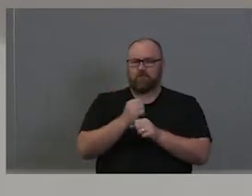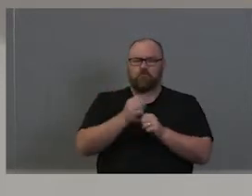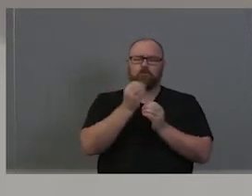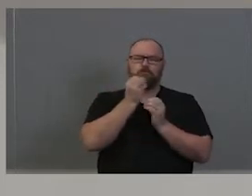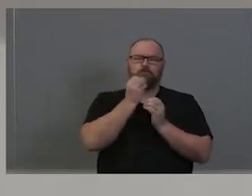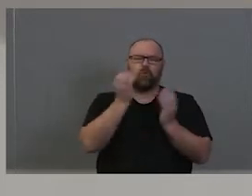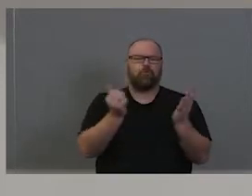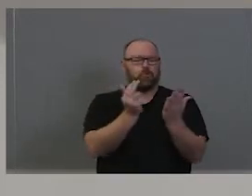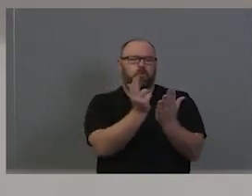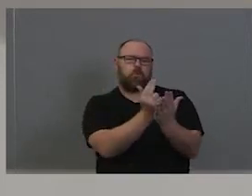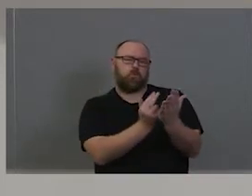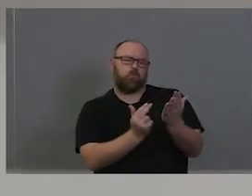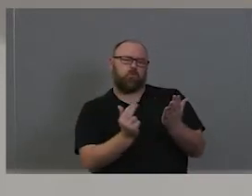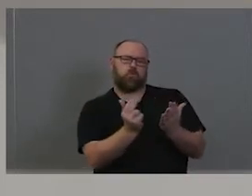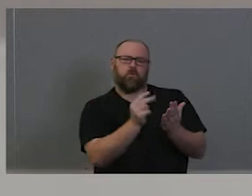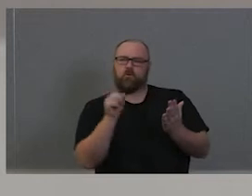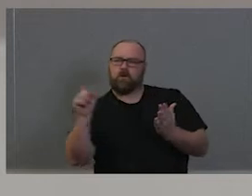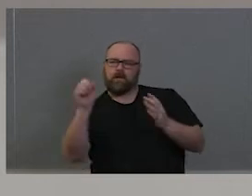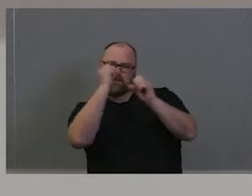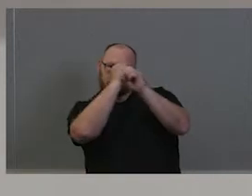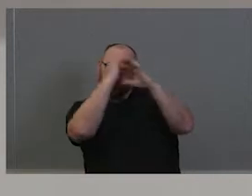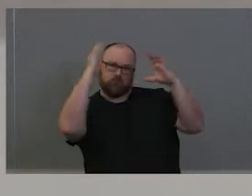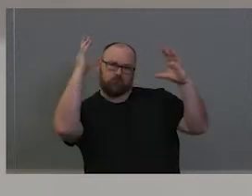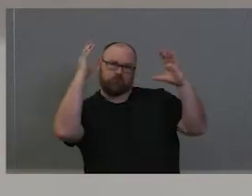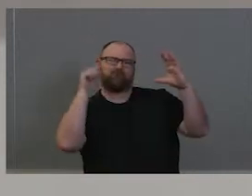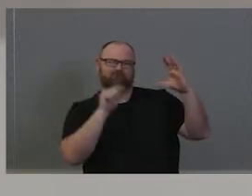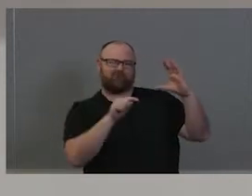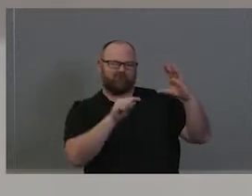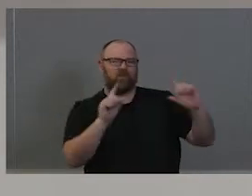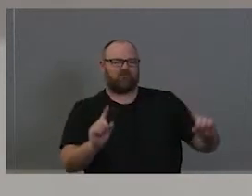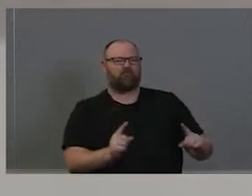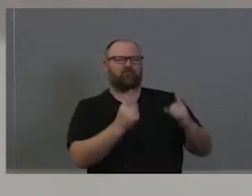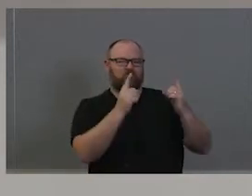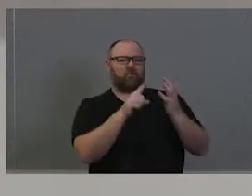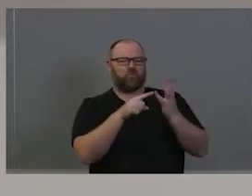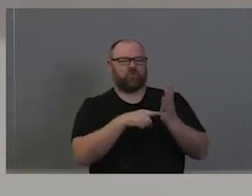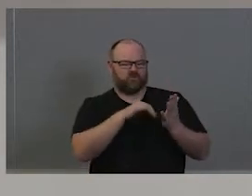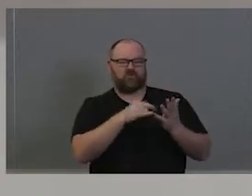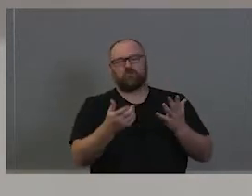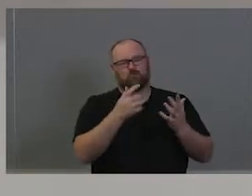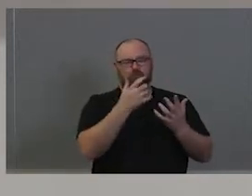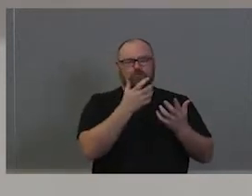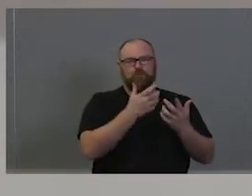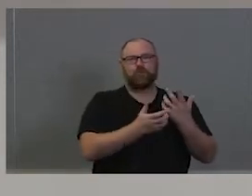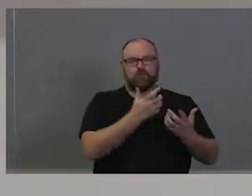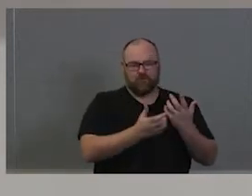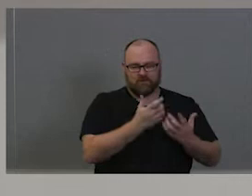he saw as worthy of the first seal of the University of Sydney, the first seal that